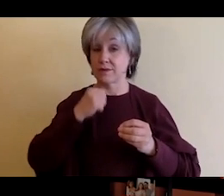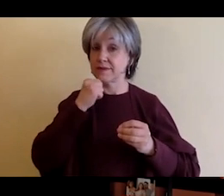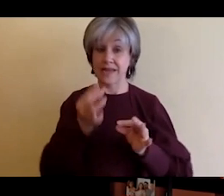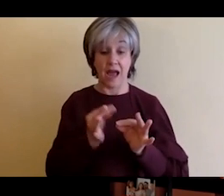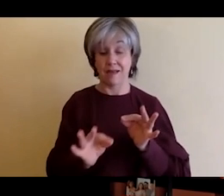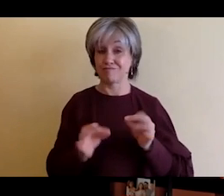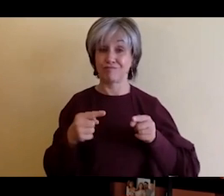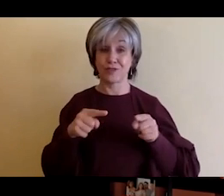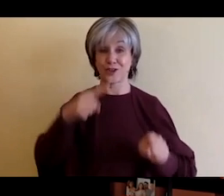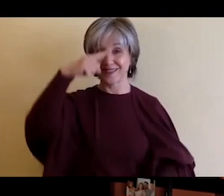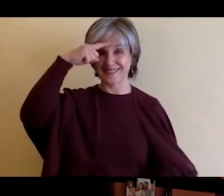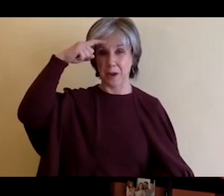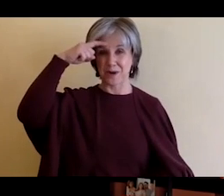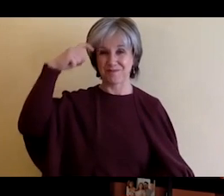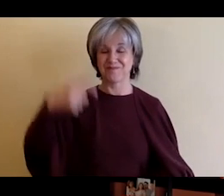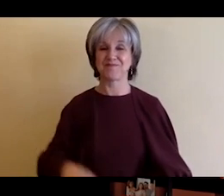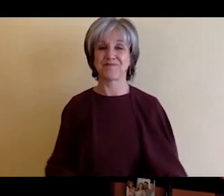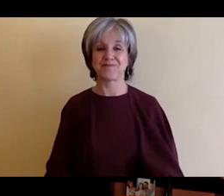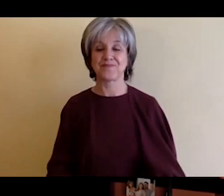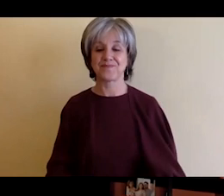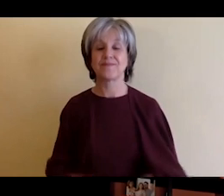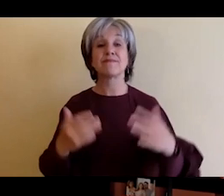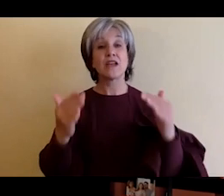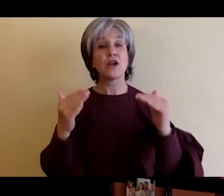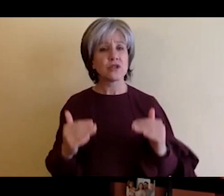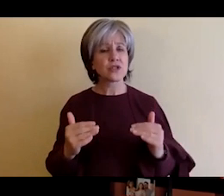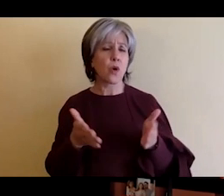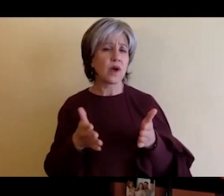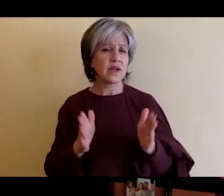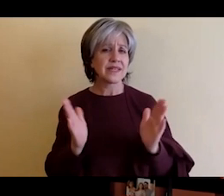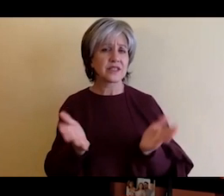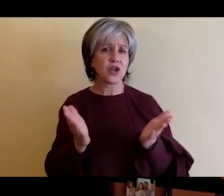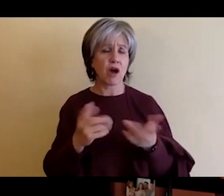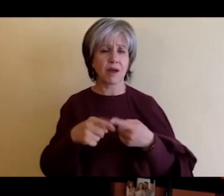Let's talk words of advice now, um looking back to where you begin your